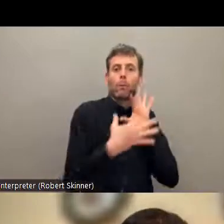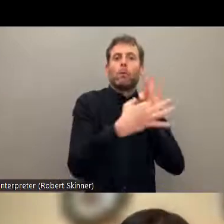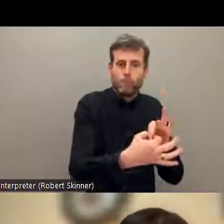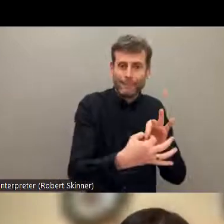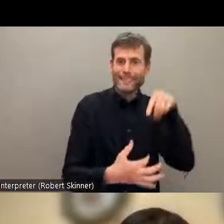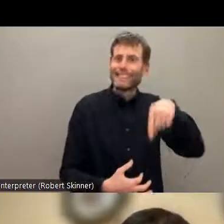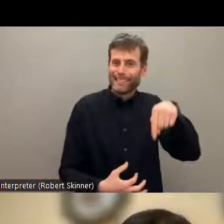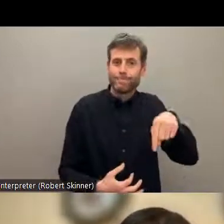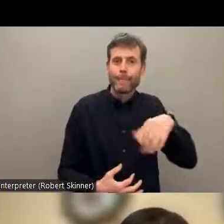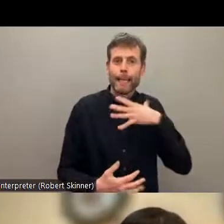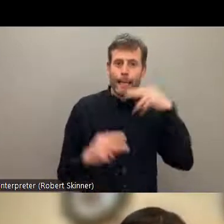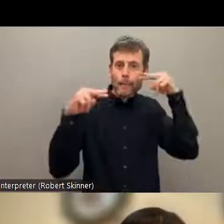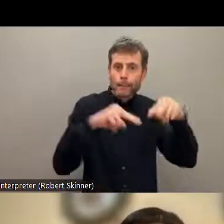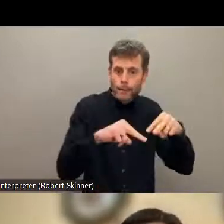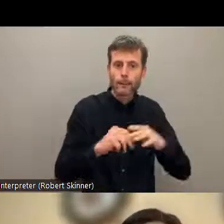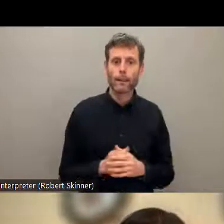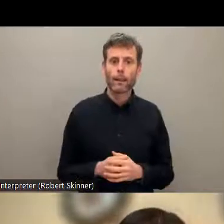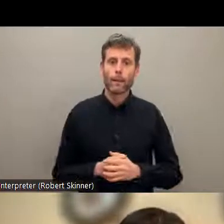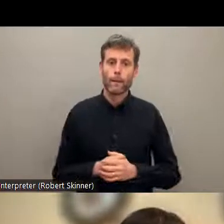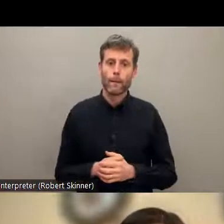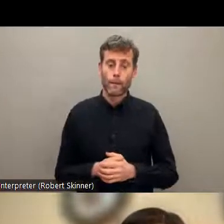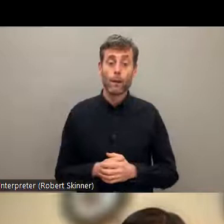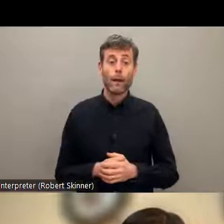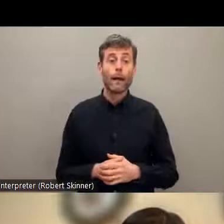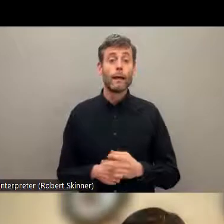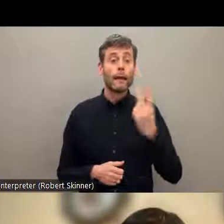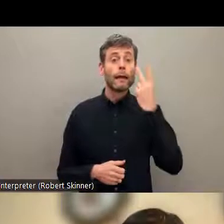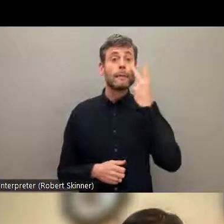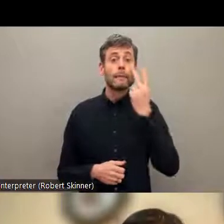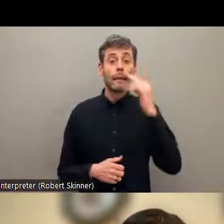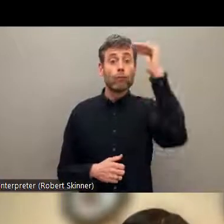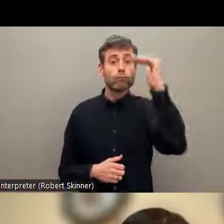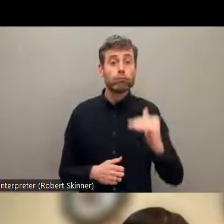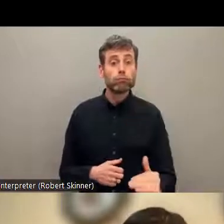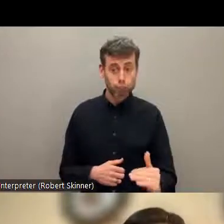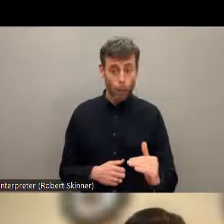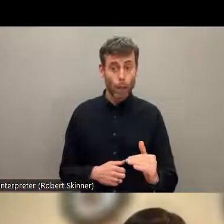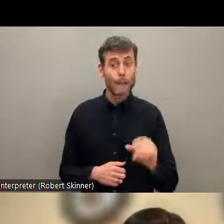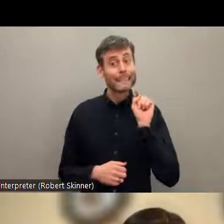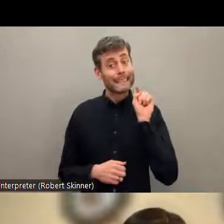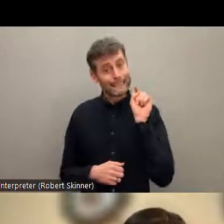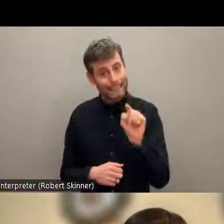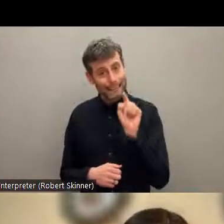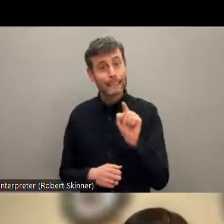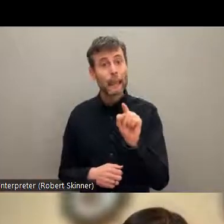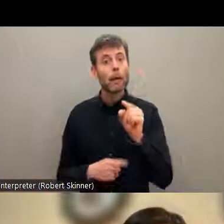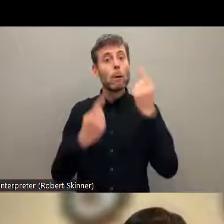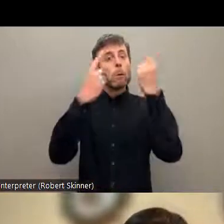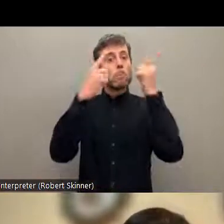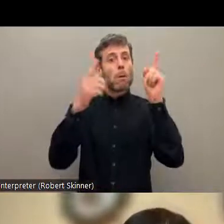states, partners and OPDs and by doing all these efforts, we realize that all persons with disabilities, including indigenous